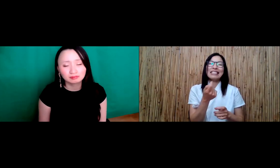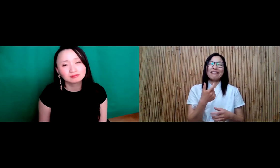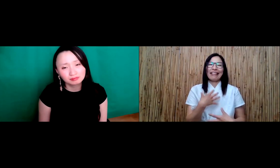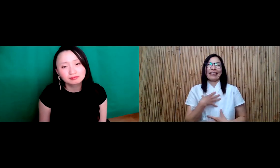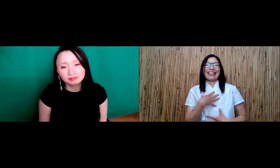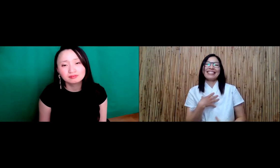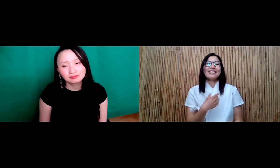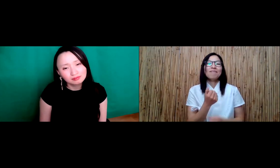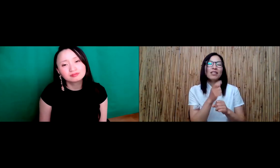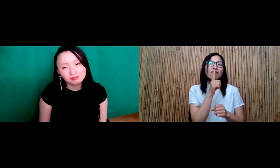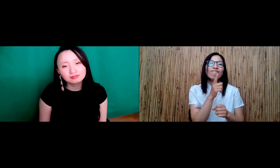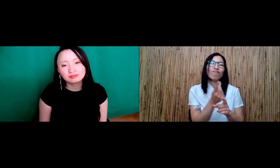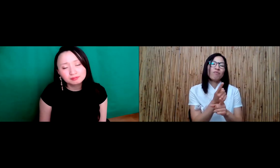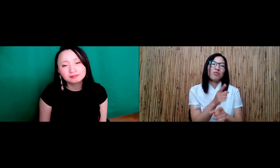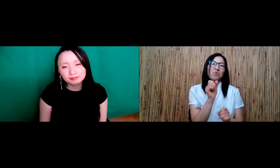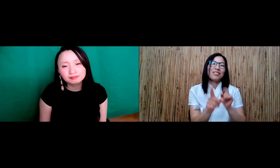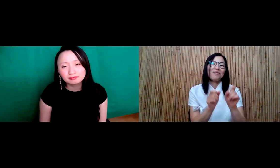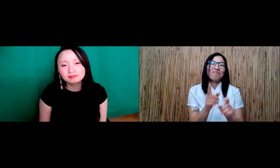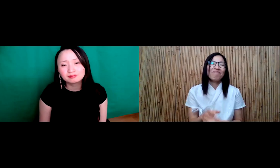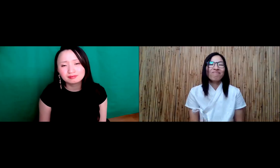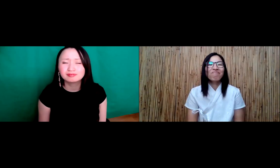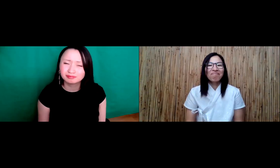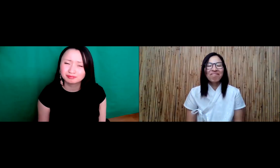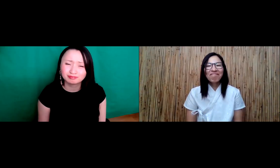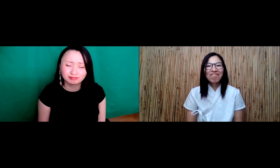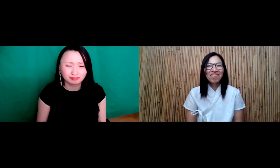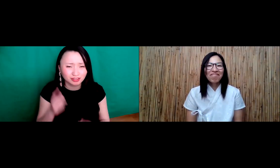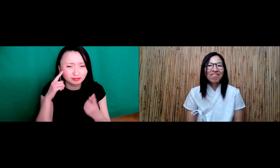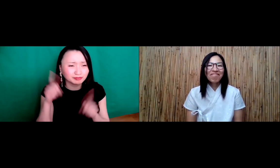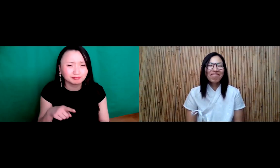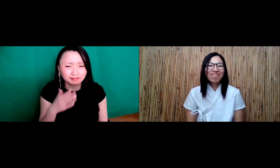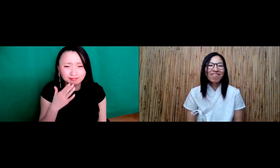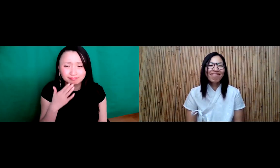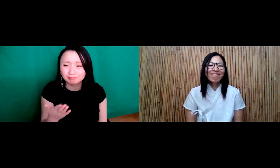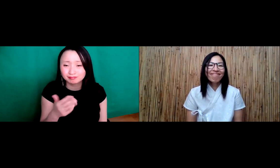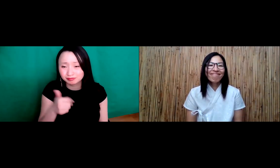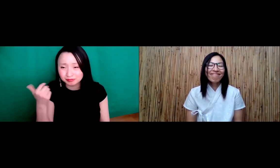so I don't think that's an appropriate question maybe just make sure that when you come with questions that they're appropriate.